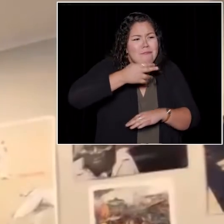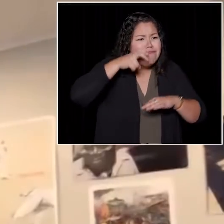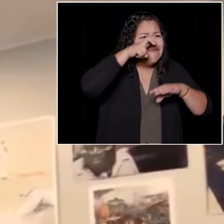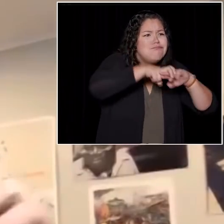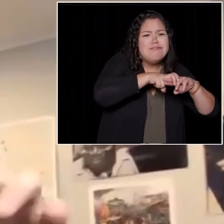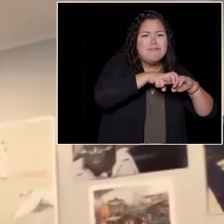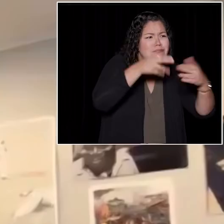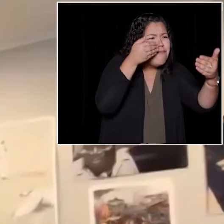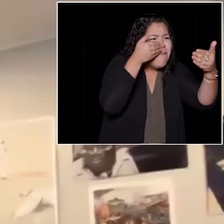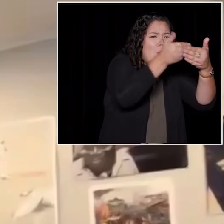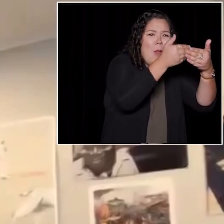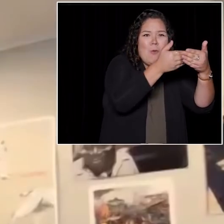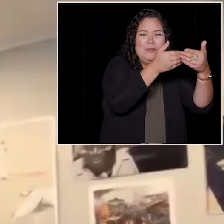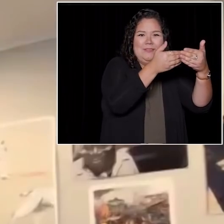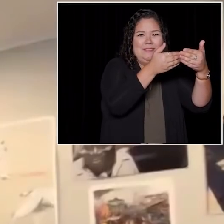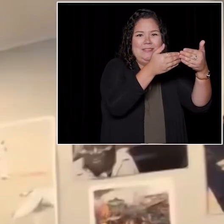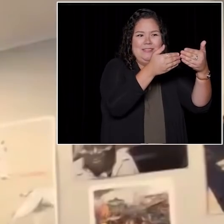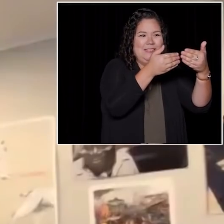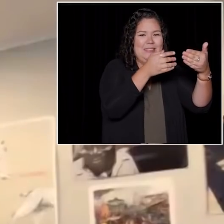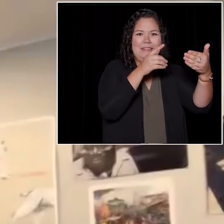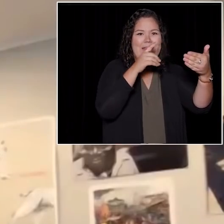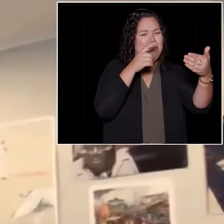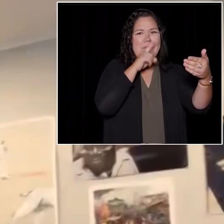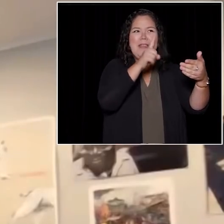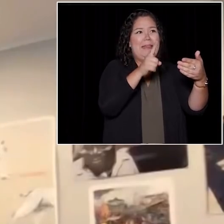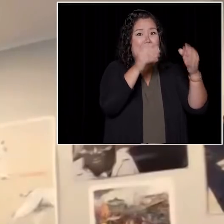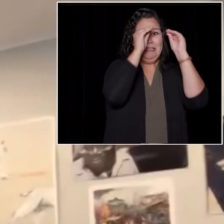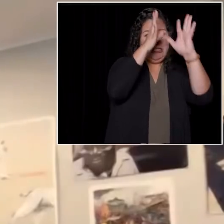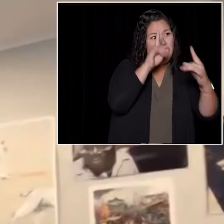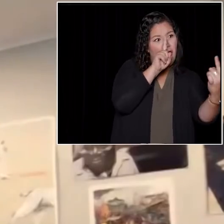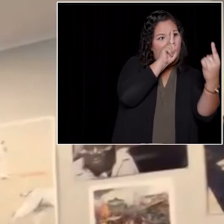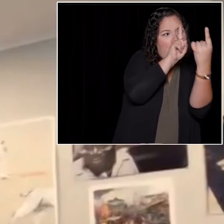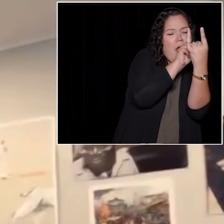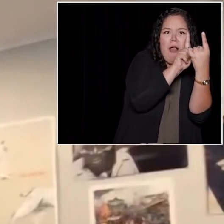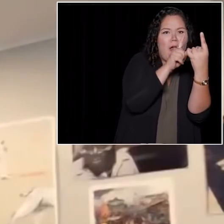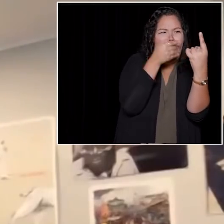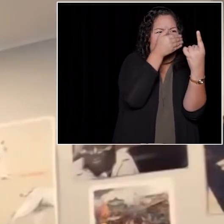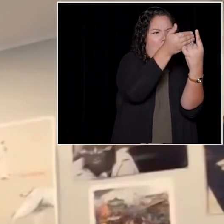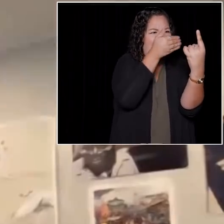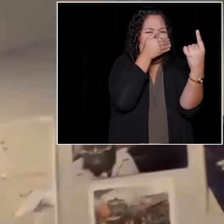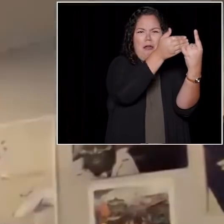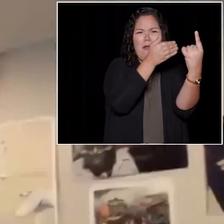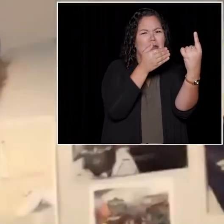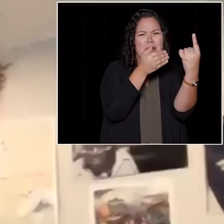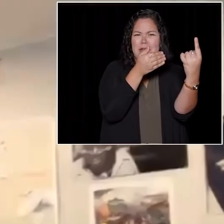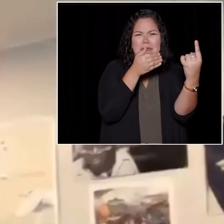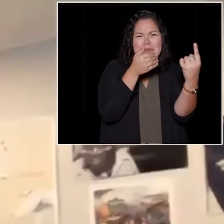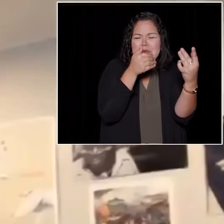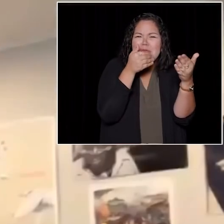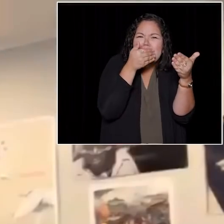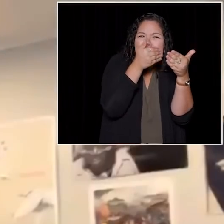in the front row. And I was literally like as far away from the professor as I am to my laptop camera right now.